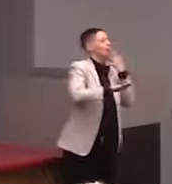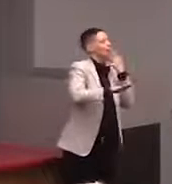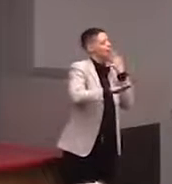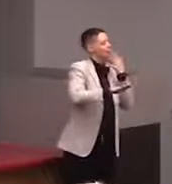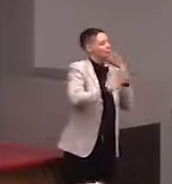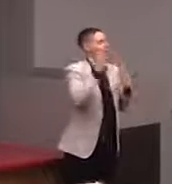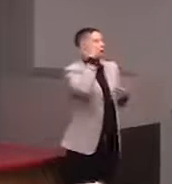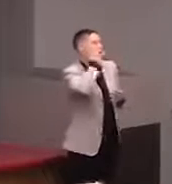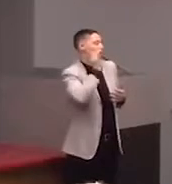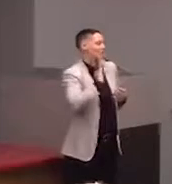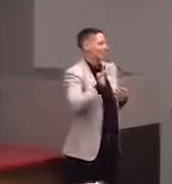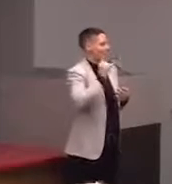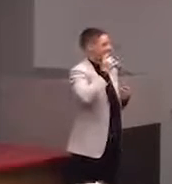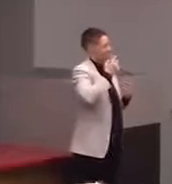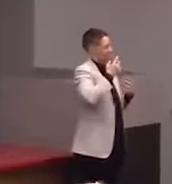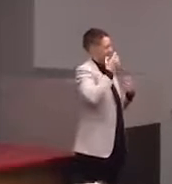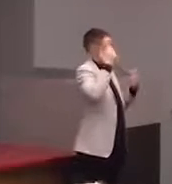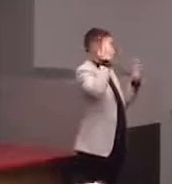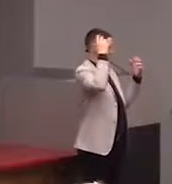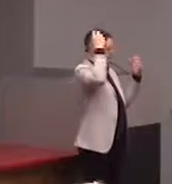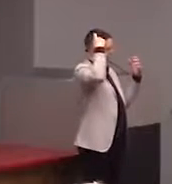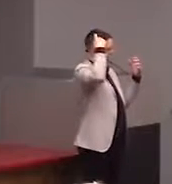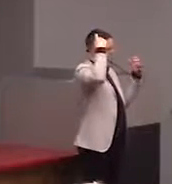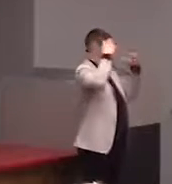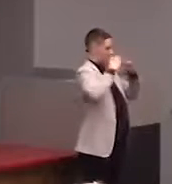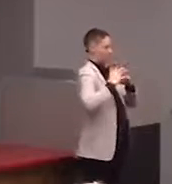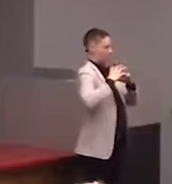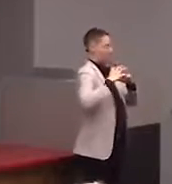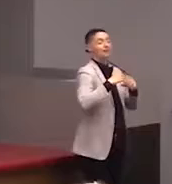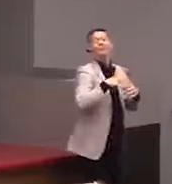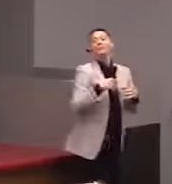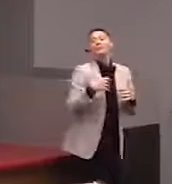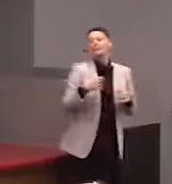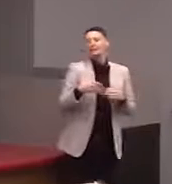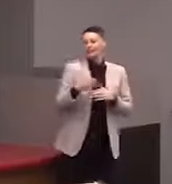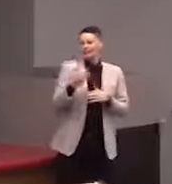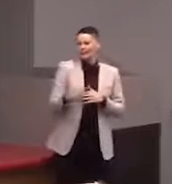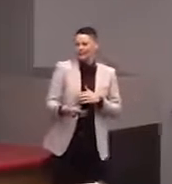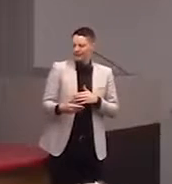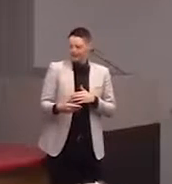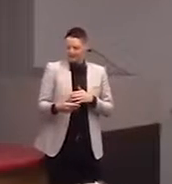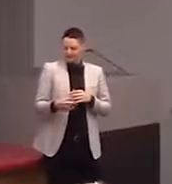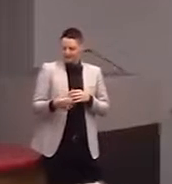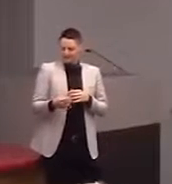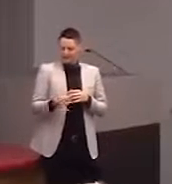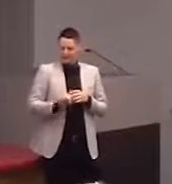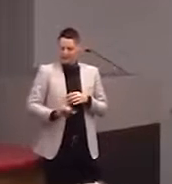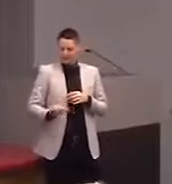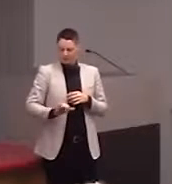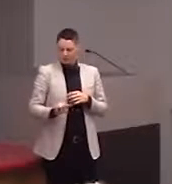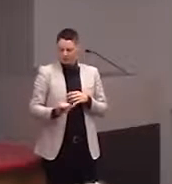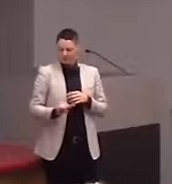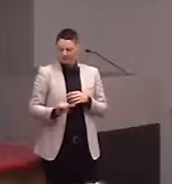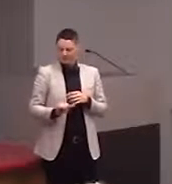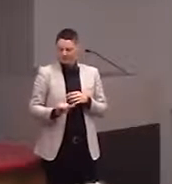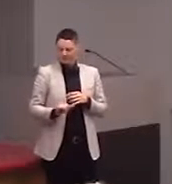Yeah, so let's see. Oh, we also are working...